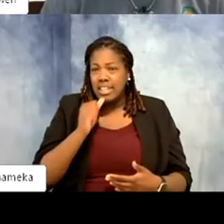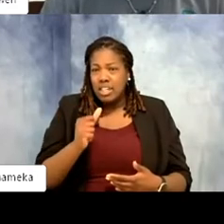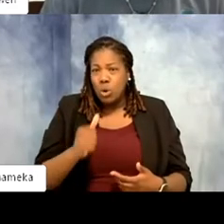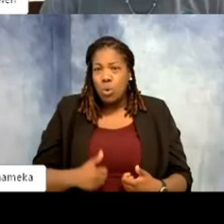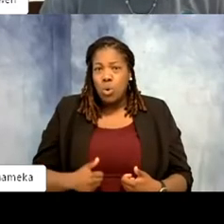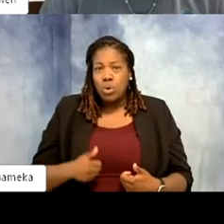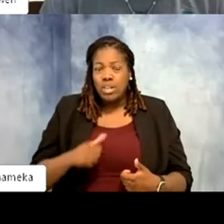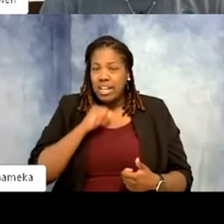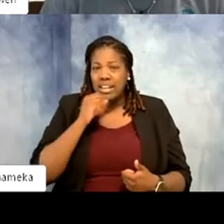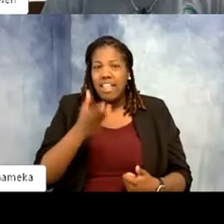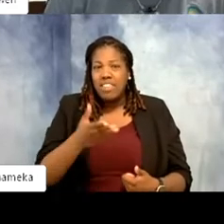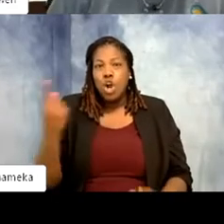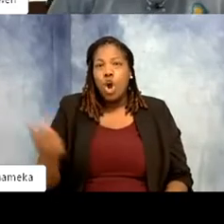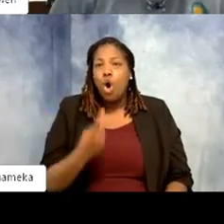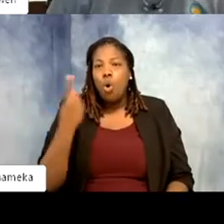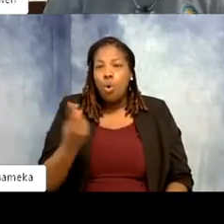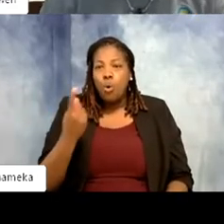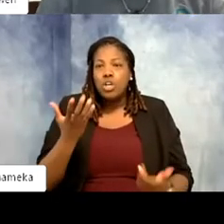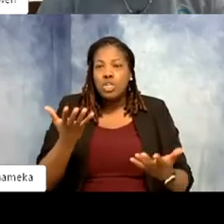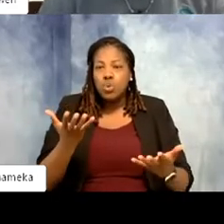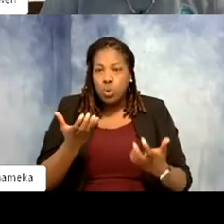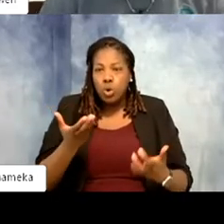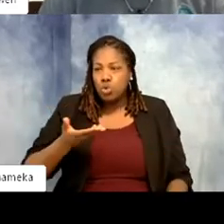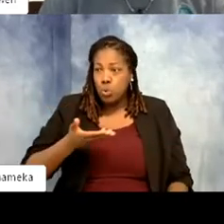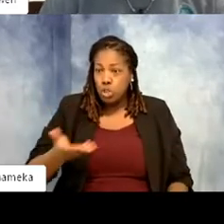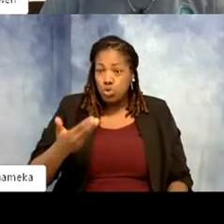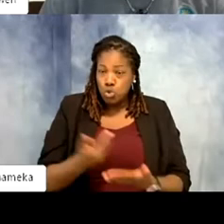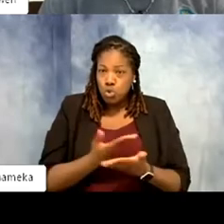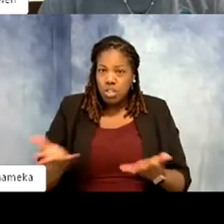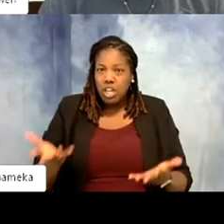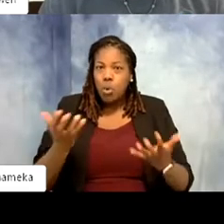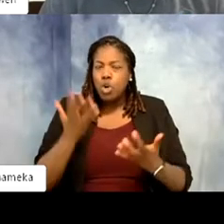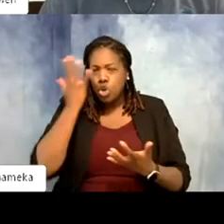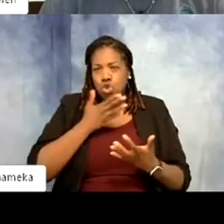the time, so we want to introduce something new we want to make it look as natural and not as scary